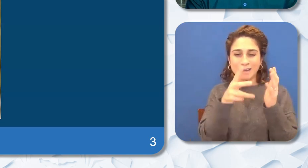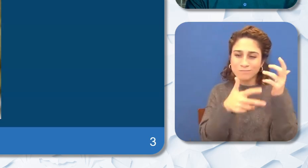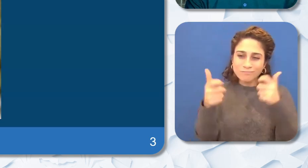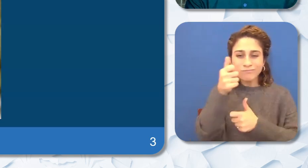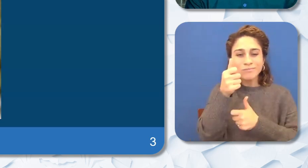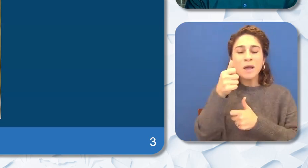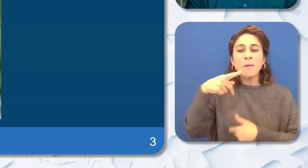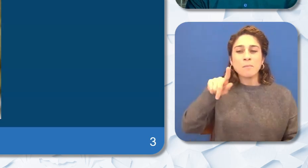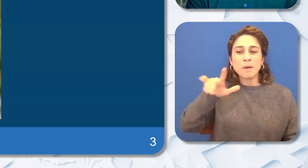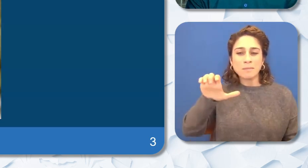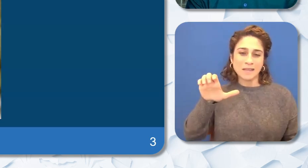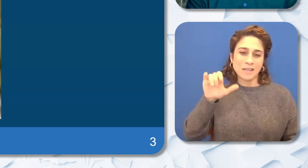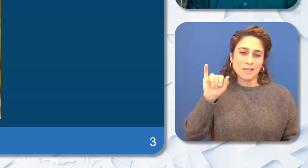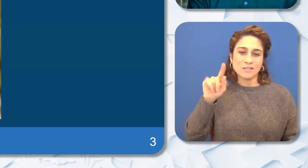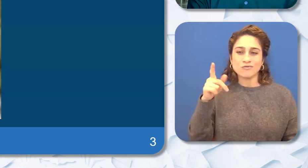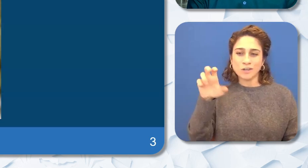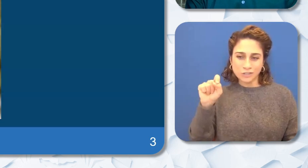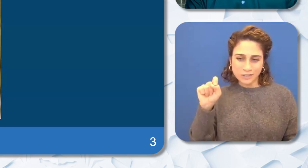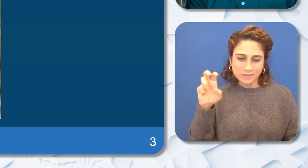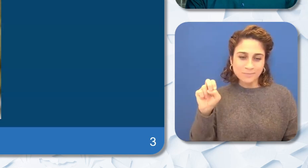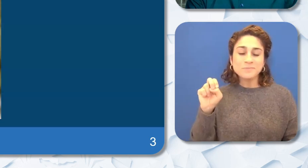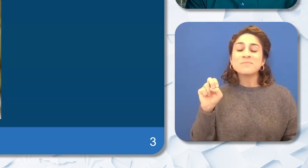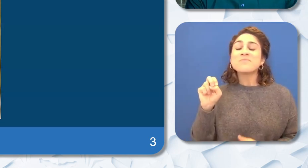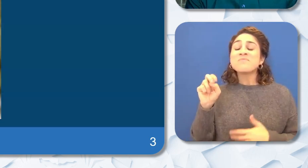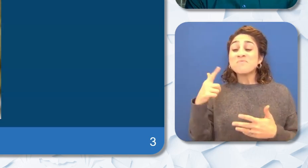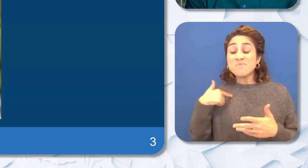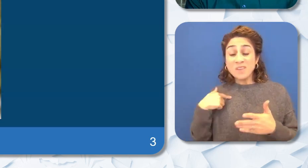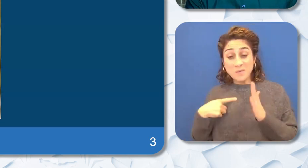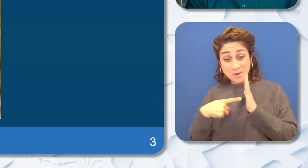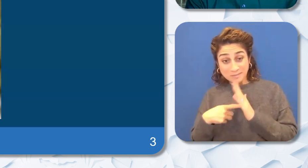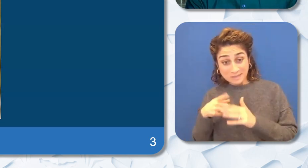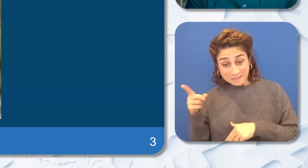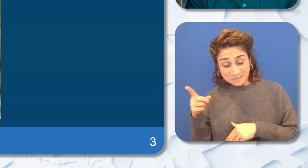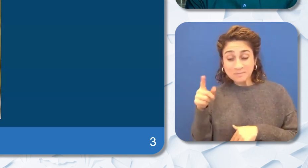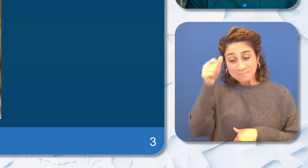and on behalf of our State Superintendent of Public Instruction Mr. Tony Thurman I would